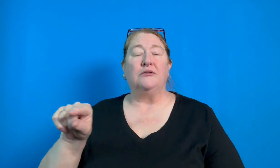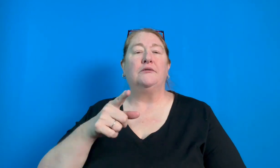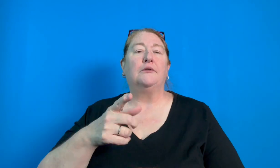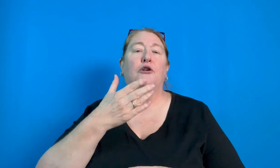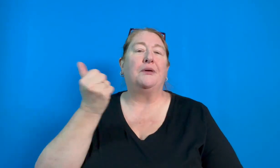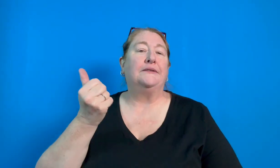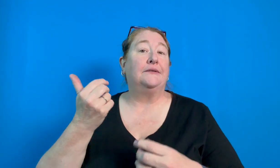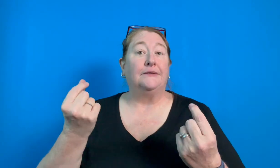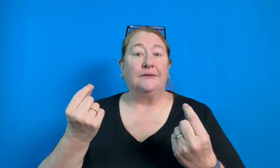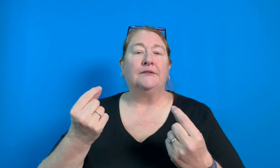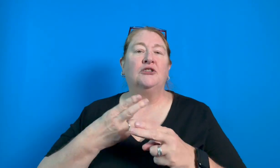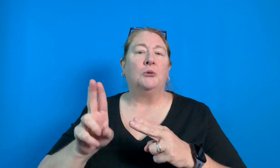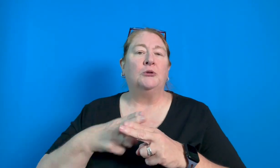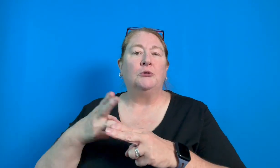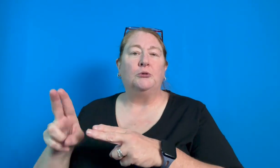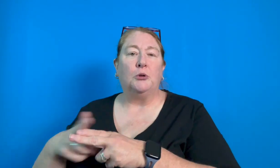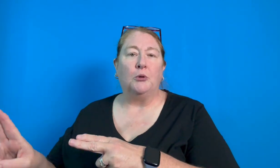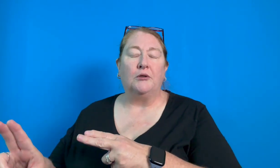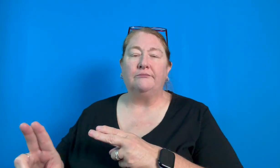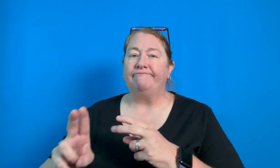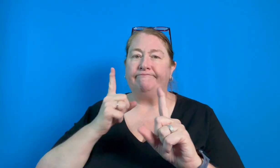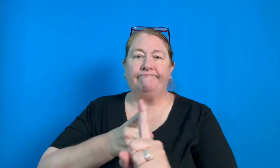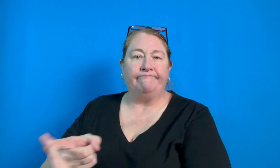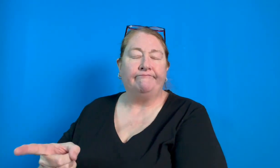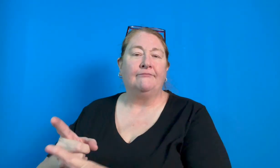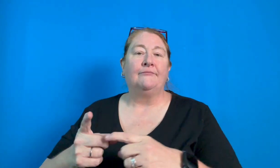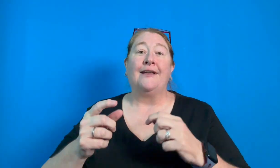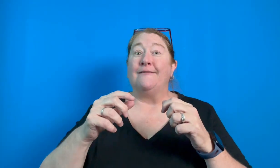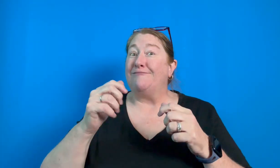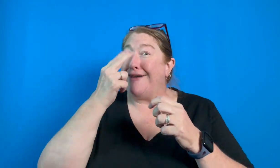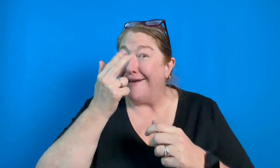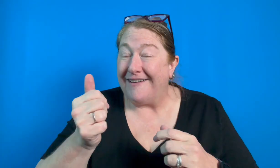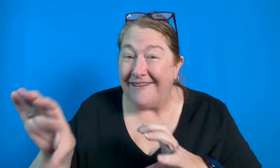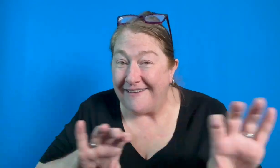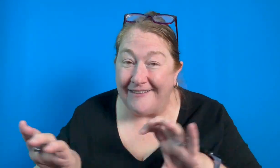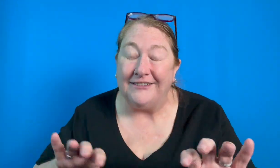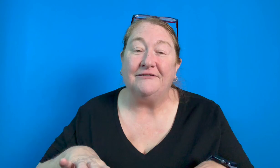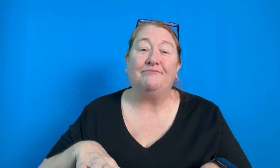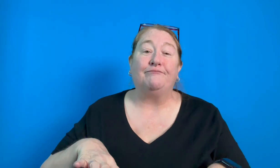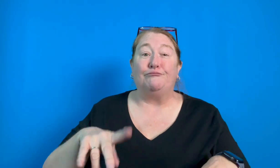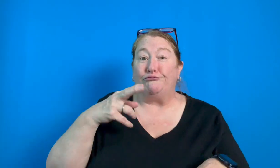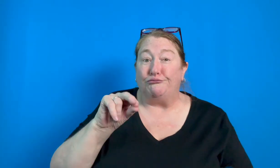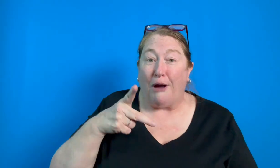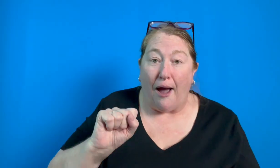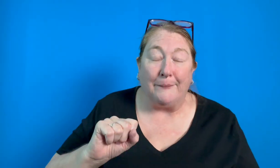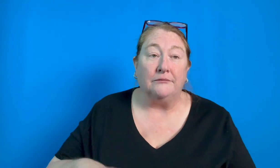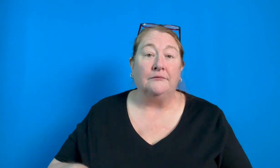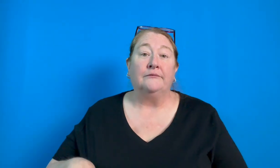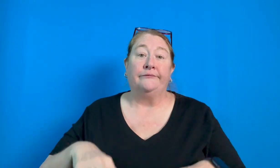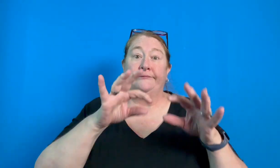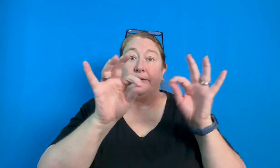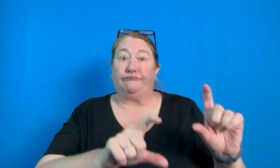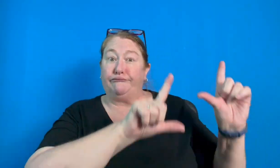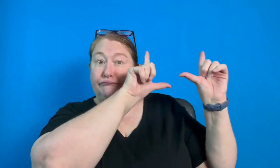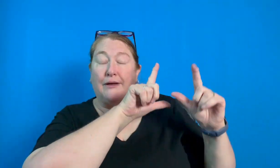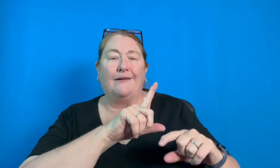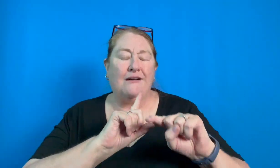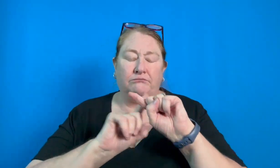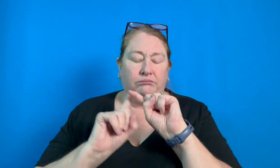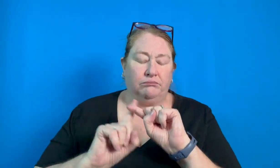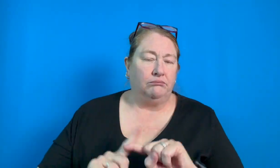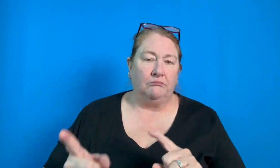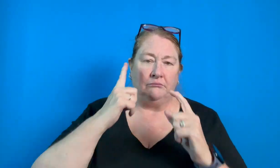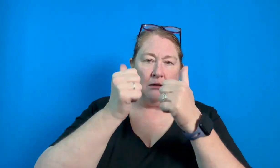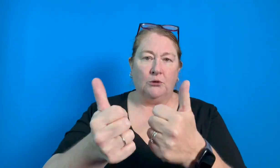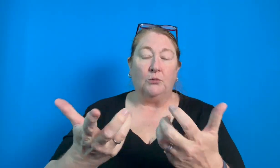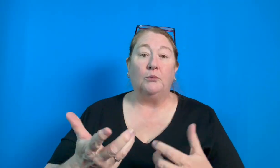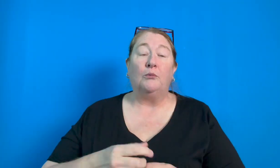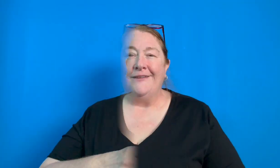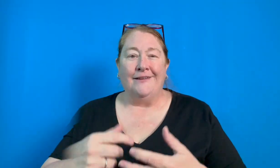It is better if you keep your videos short and to the point with comedy, props, captions within the video, and many more!